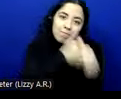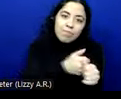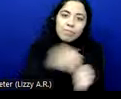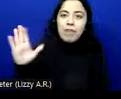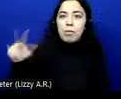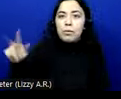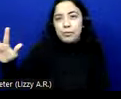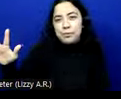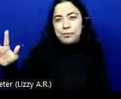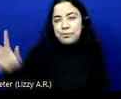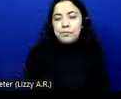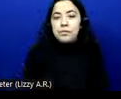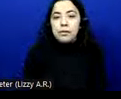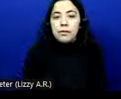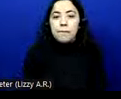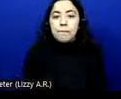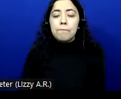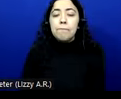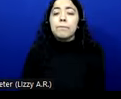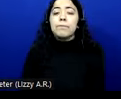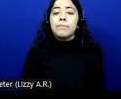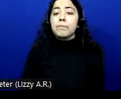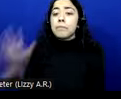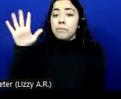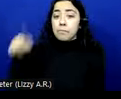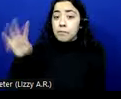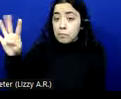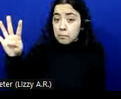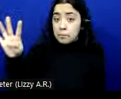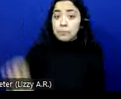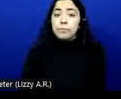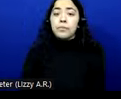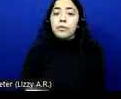Next section is preservation of accessibility information during conversion. It applies to web